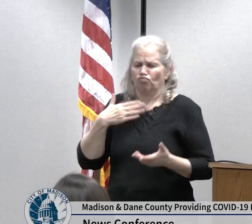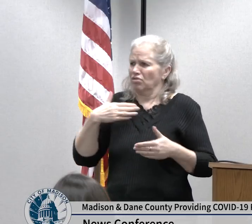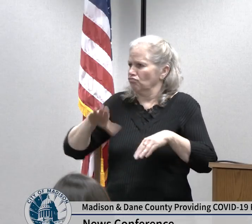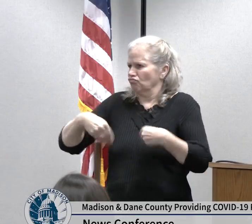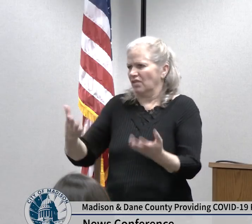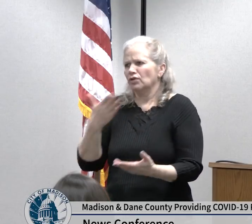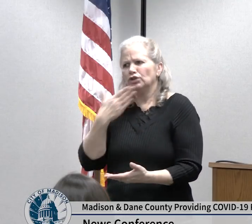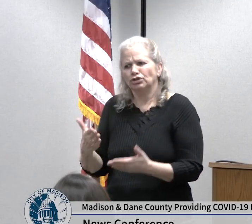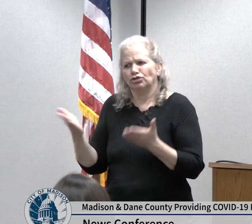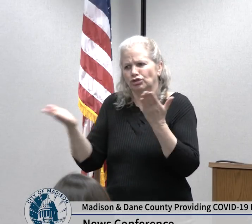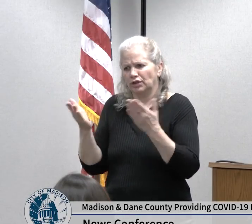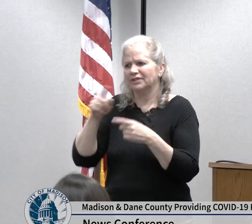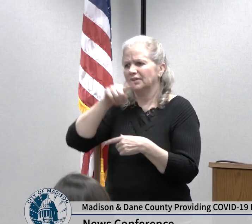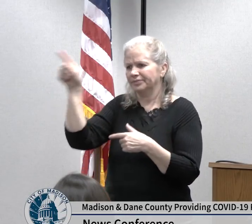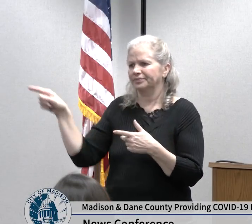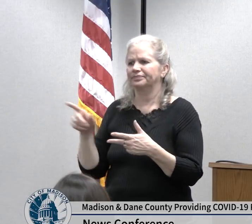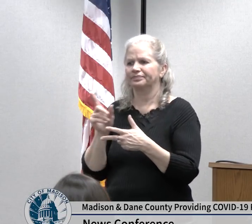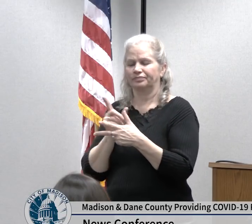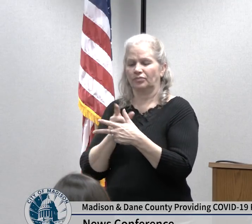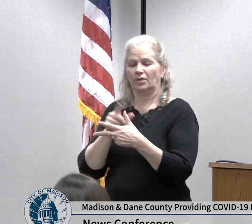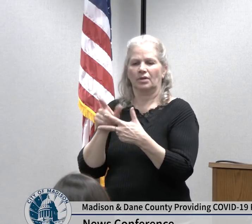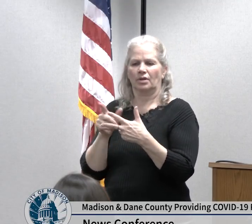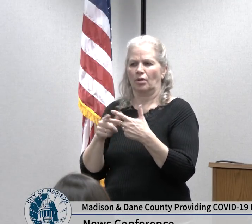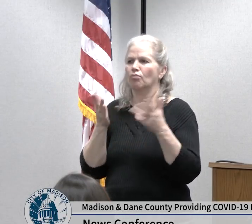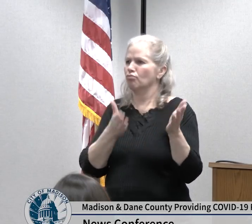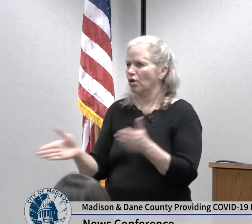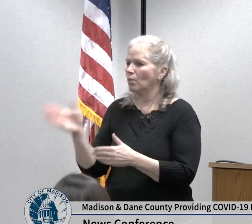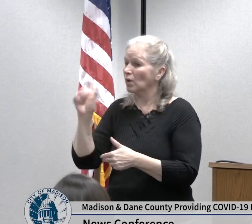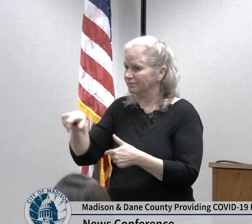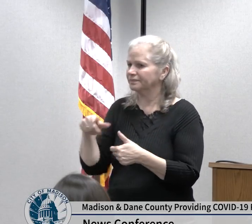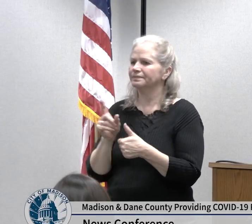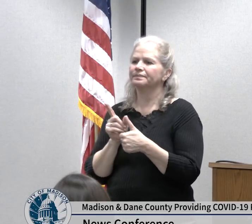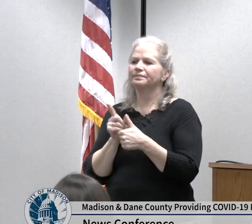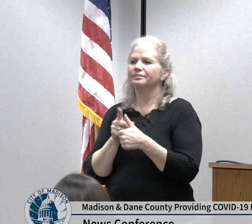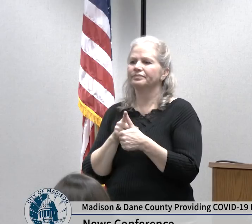tenets of our preparedness are that we are coordinating a response to support